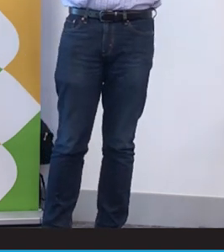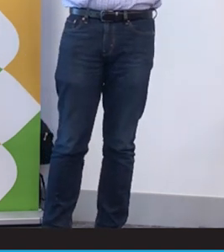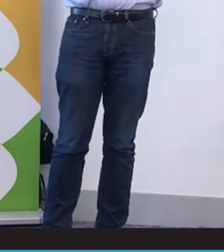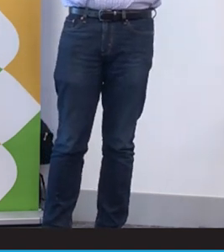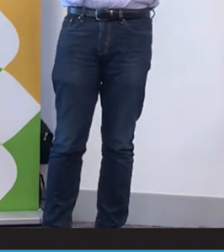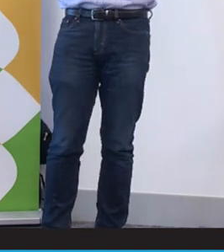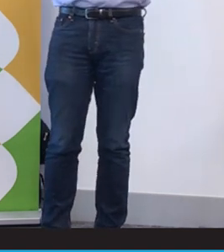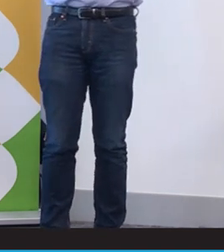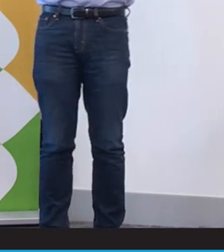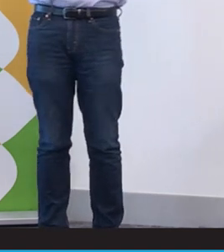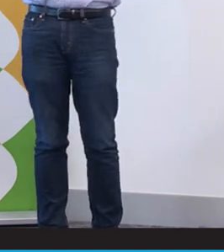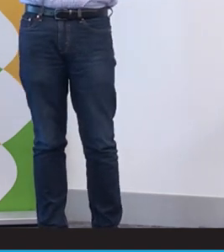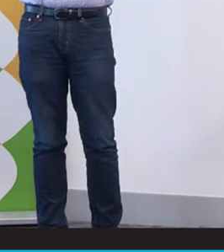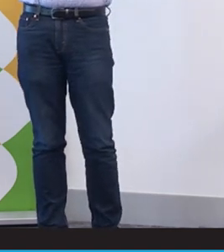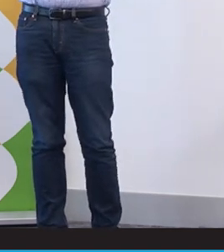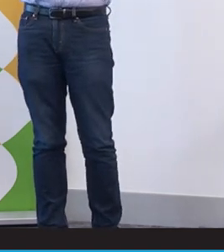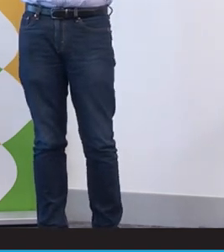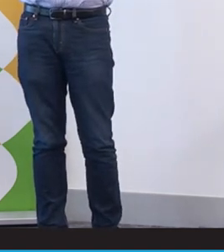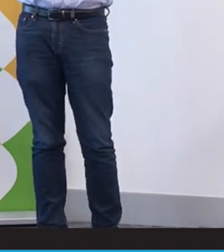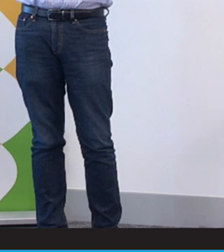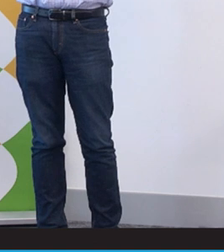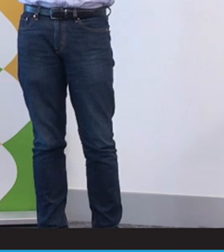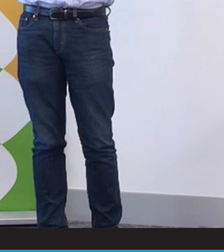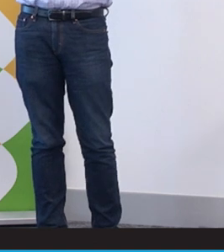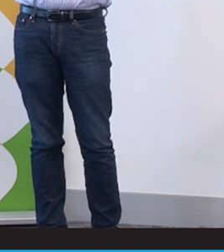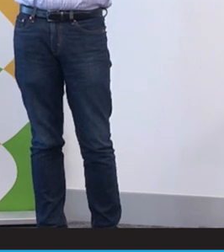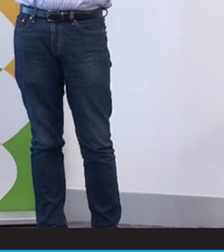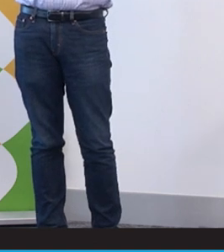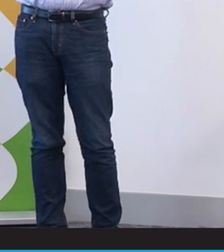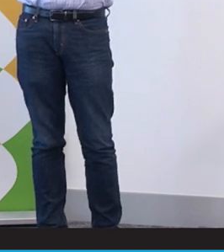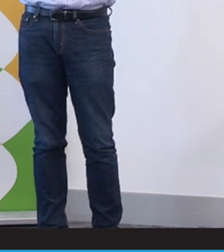visual communication as opposed to the research into the auditory verbal